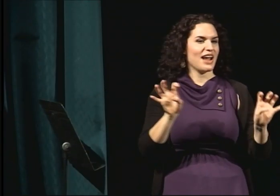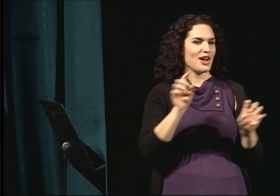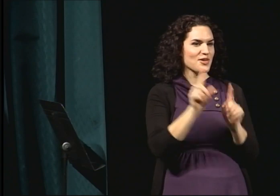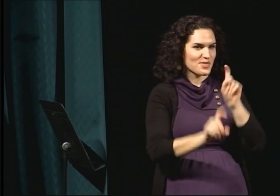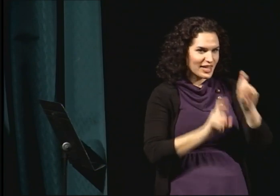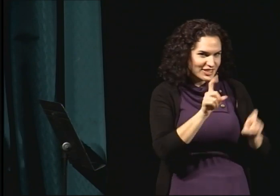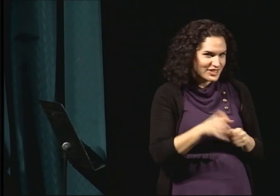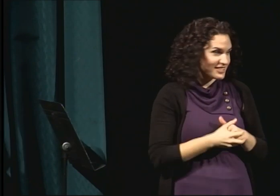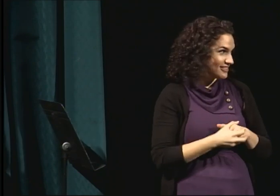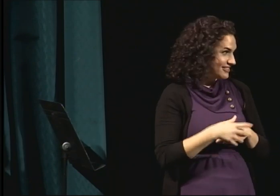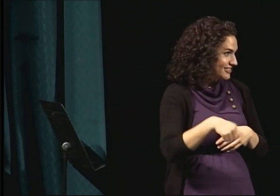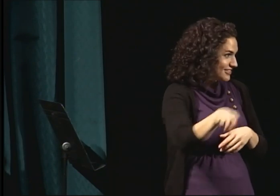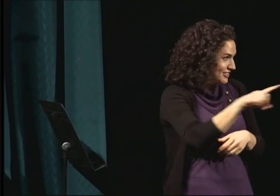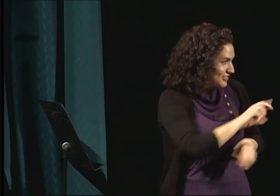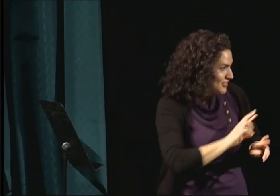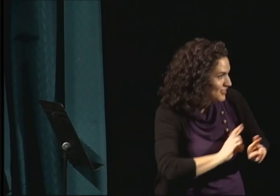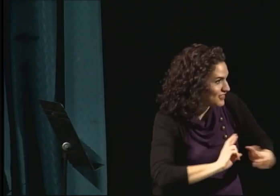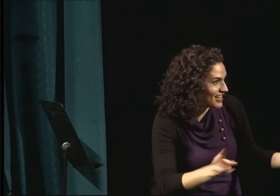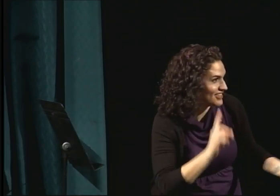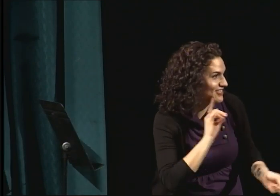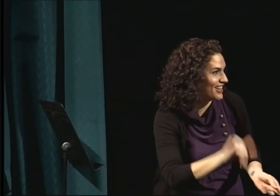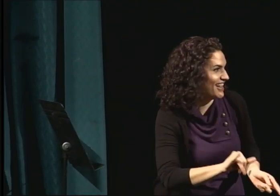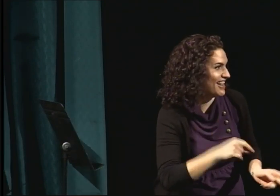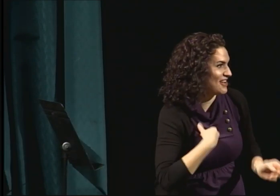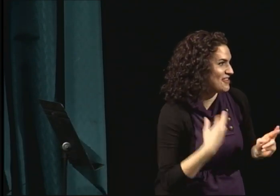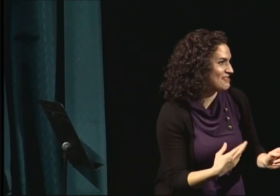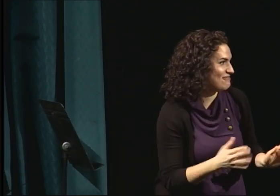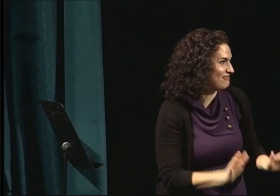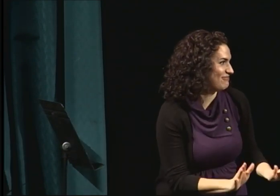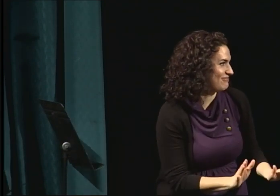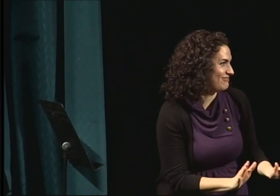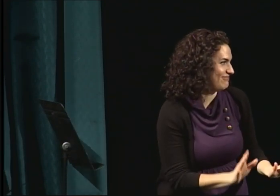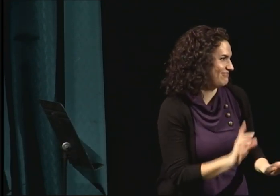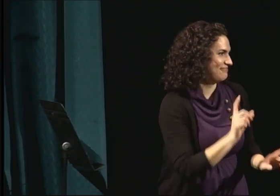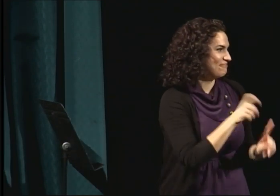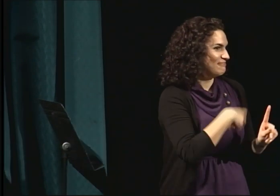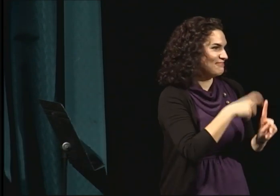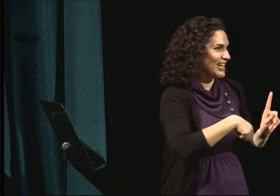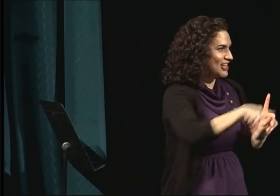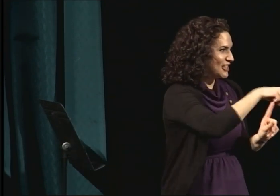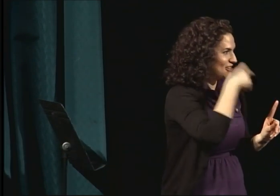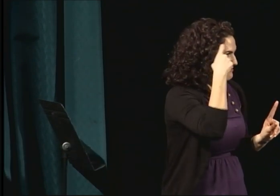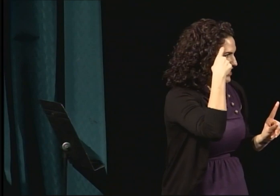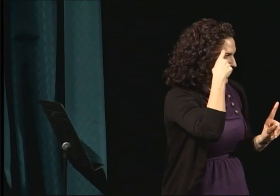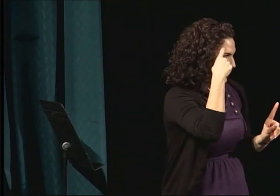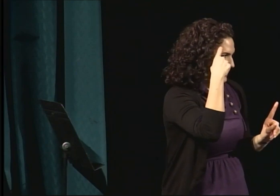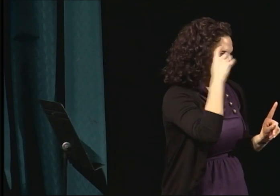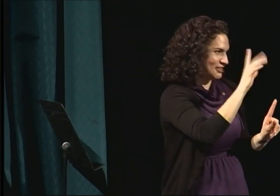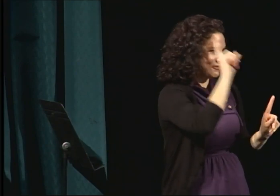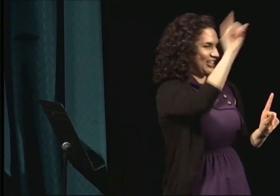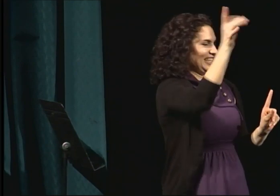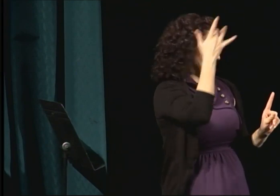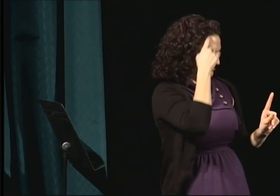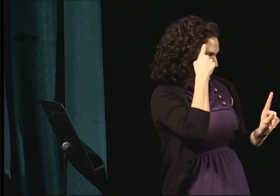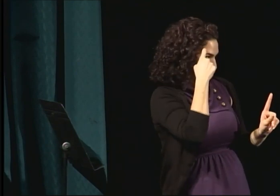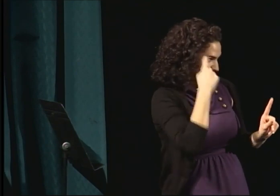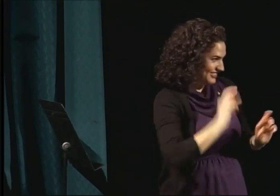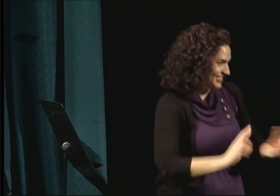Are our panelists ready for that? Everyone ready for questions? Everybody got their brains turned on? Ready.